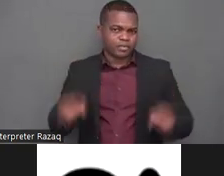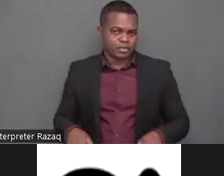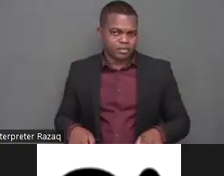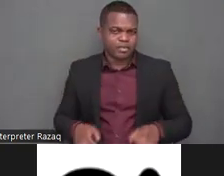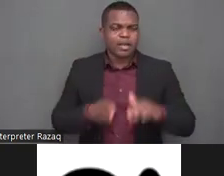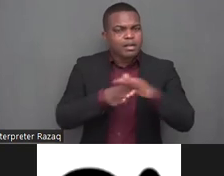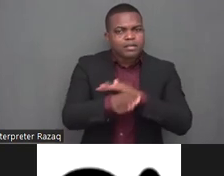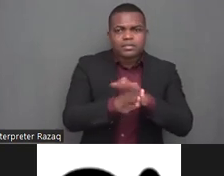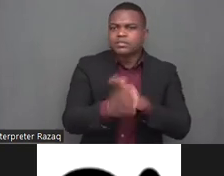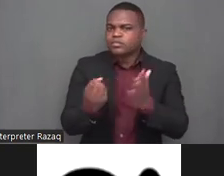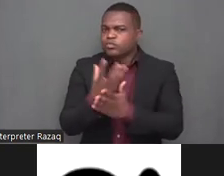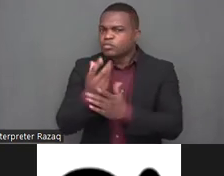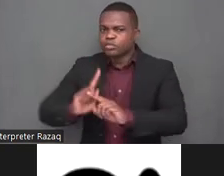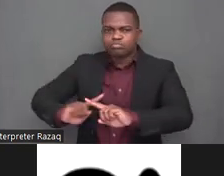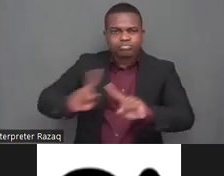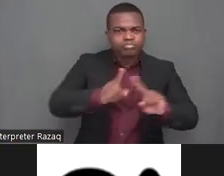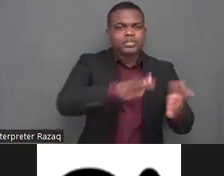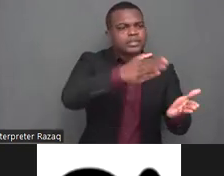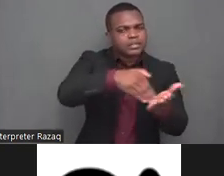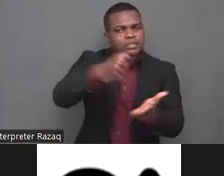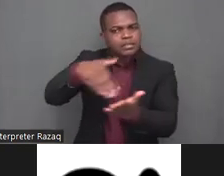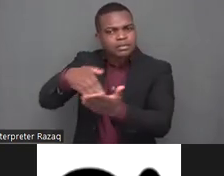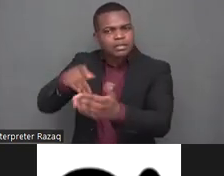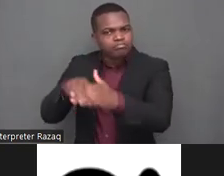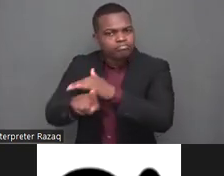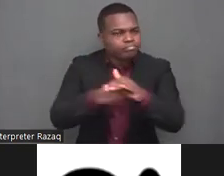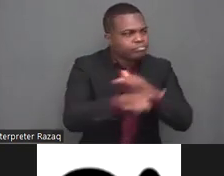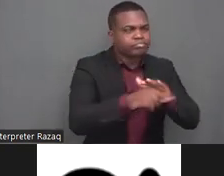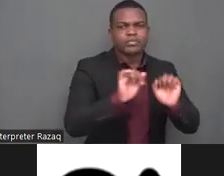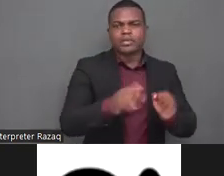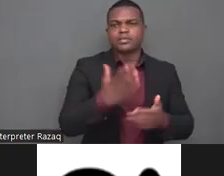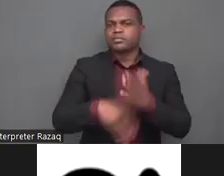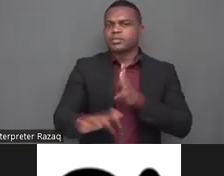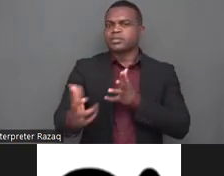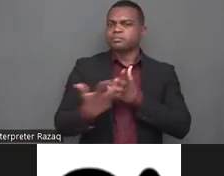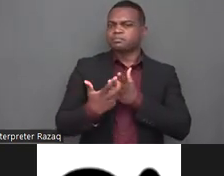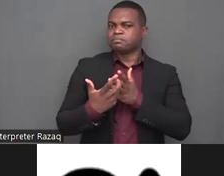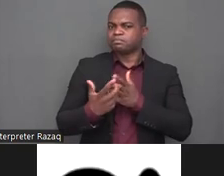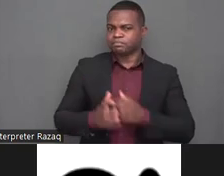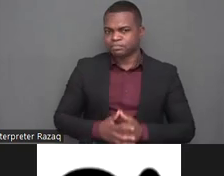own reproductive and sexual health and rights as well as a lot on sexual violence of course